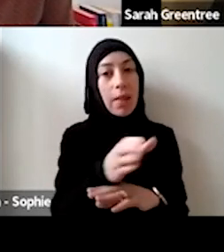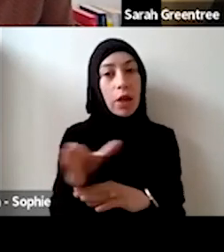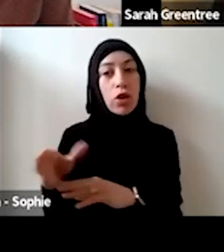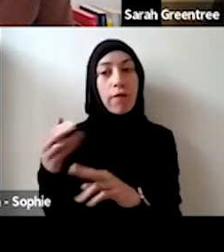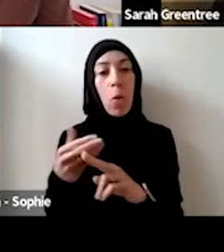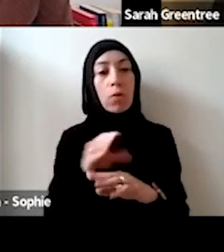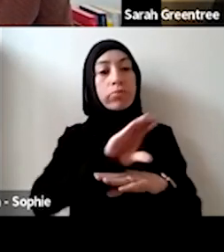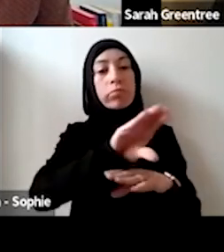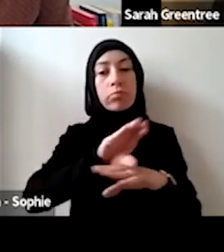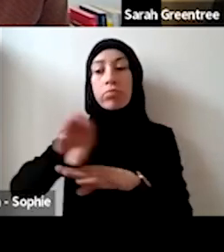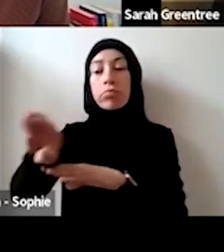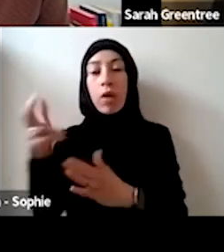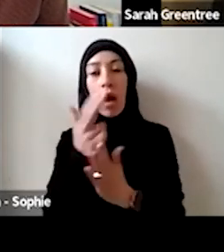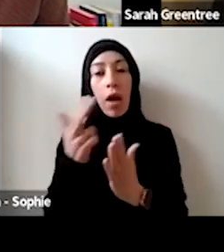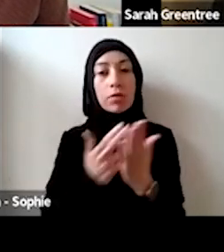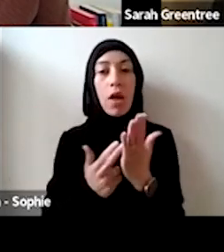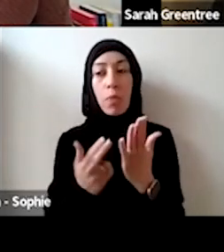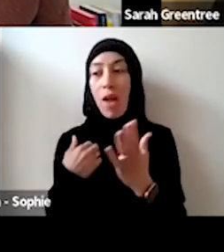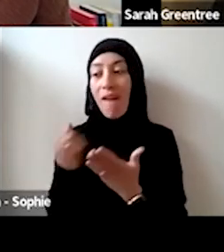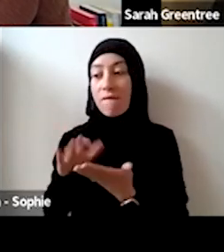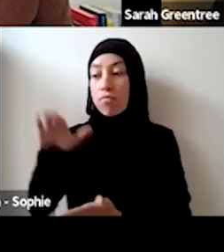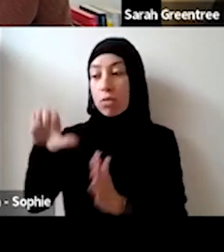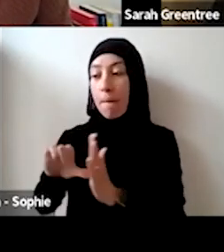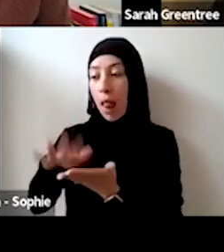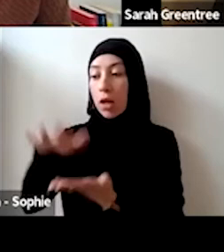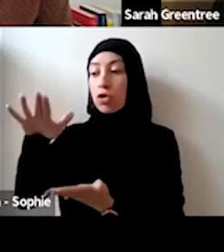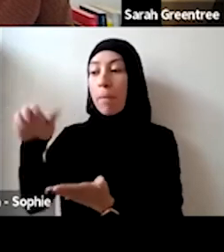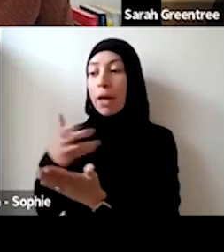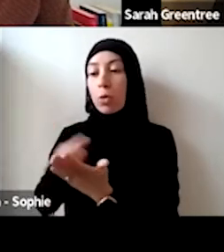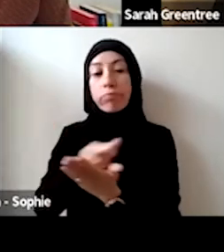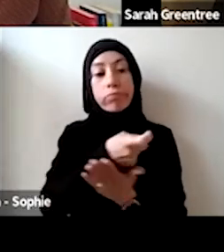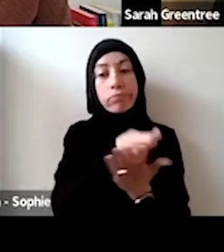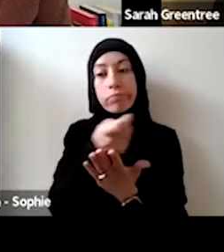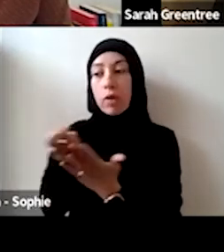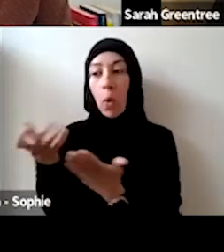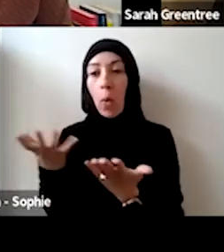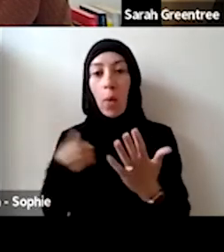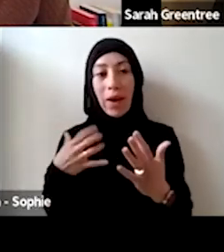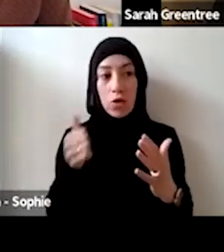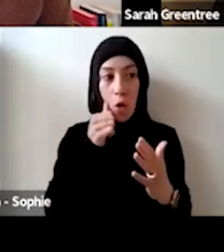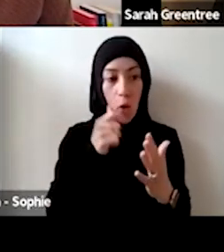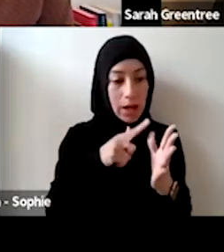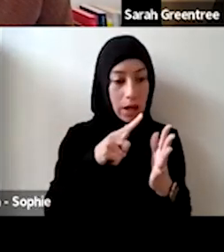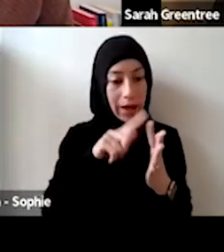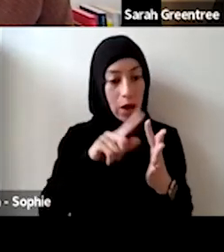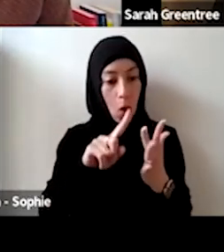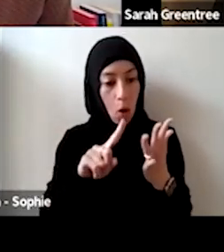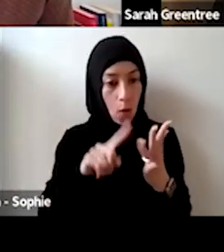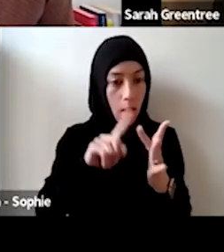art forms as a pool of money that will work towards distributing. a specific allocation for individual art forms, there is a pool of money that will work towards distributing when we see where the ELI's and up. DOI.